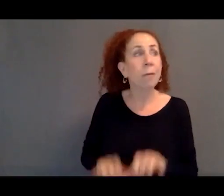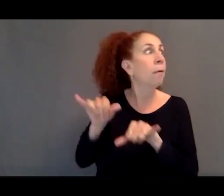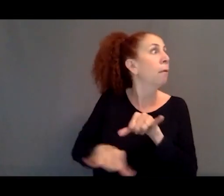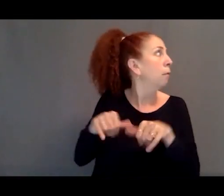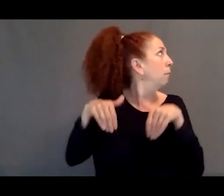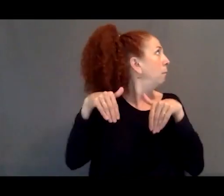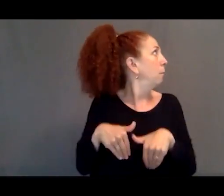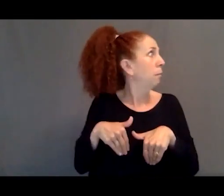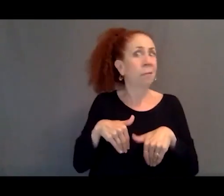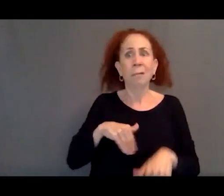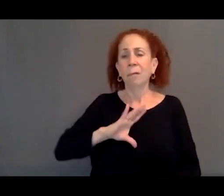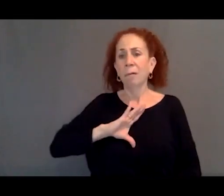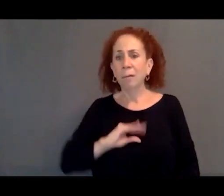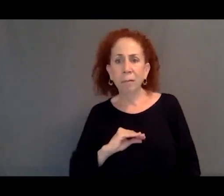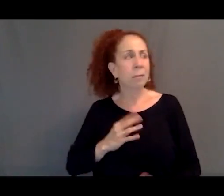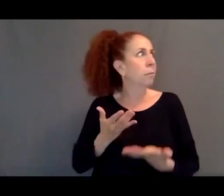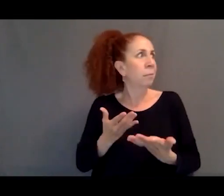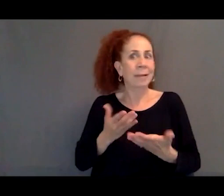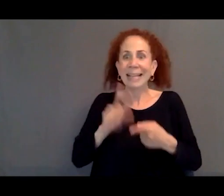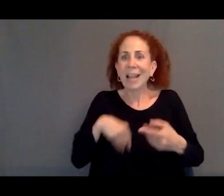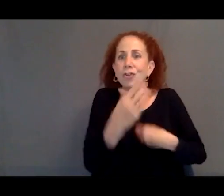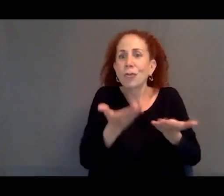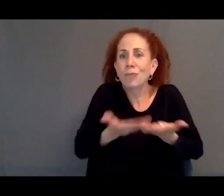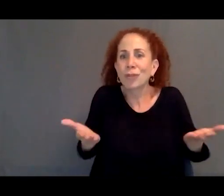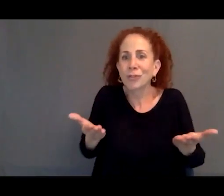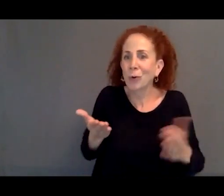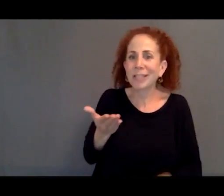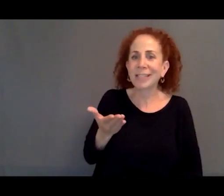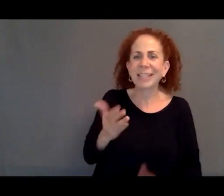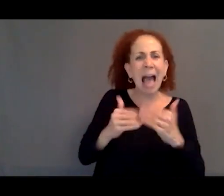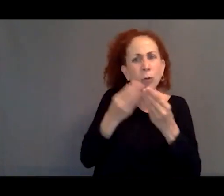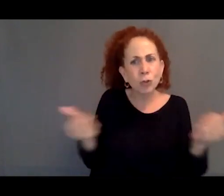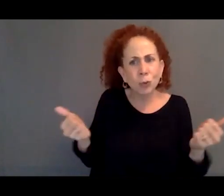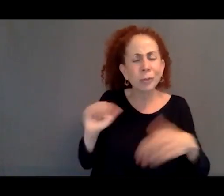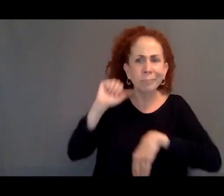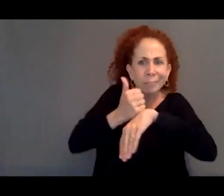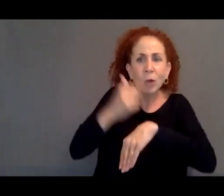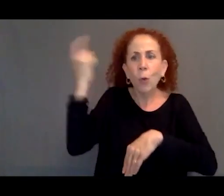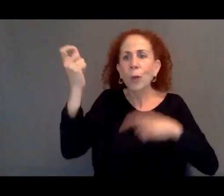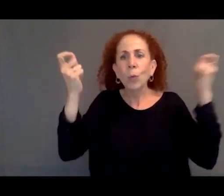and also drain resources of the receiving community. Are there any solutions to creating a win-win scenario